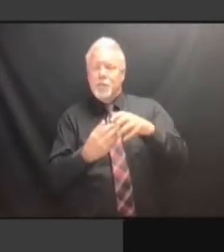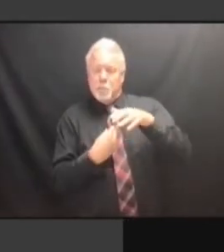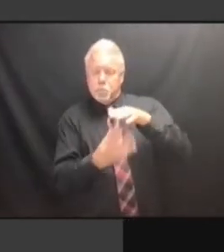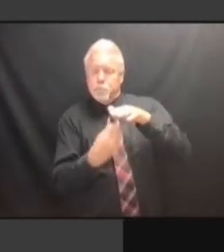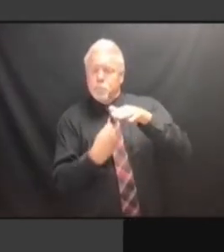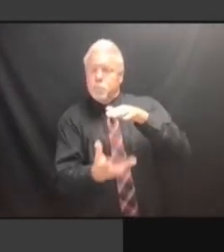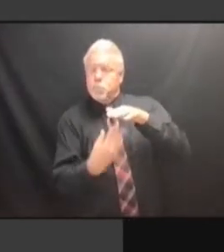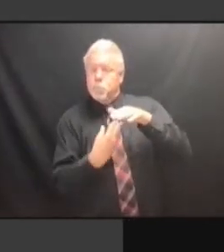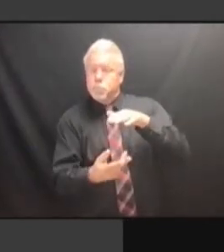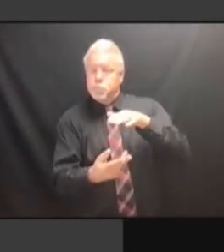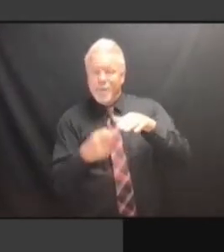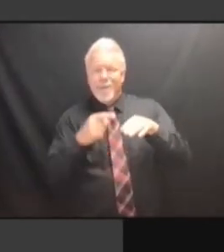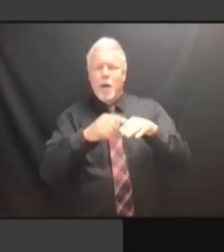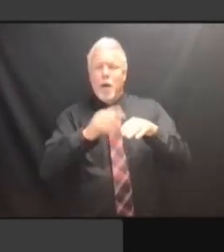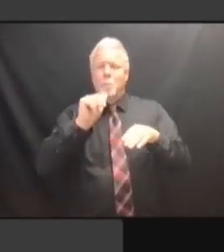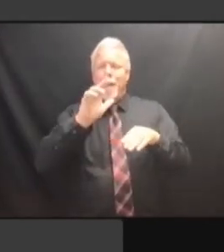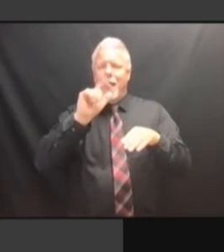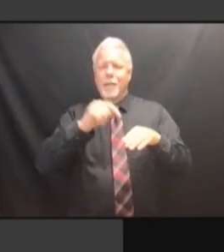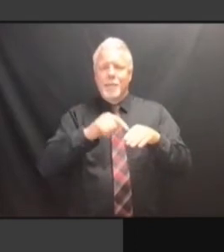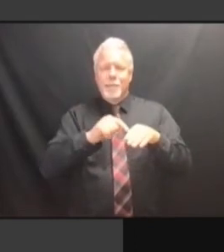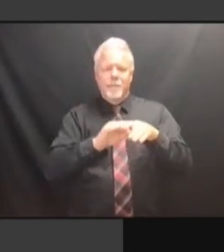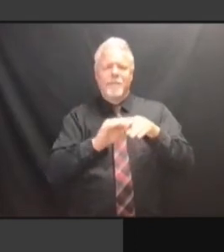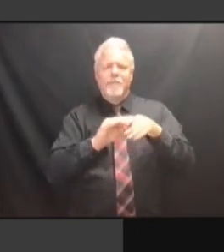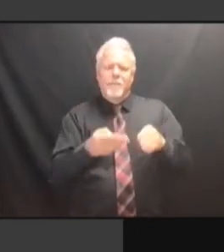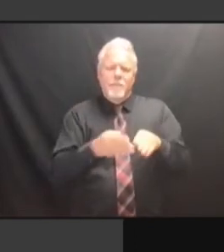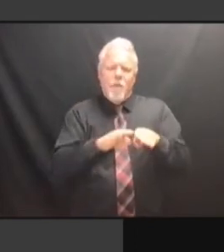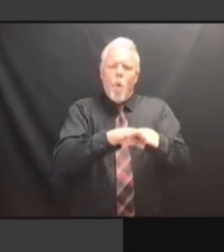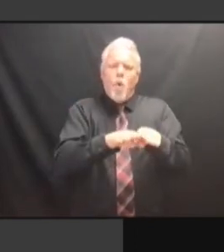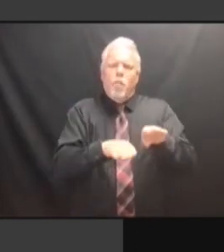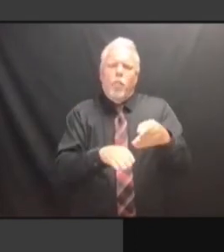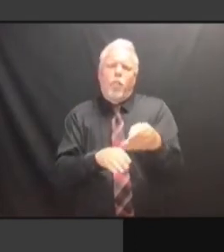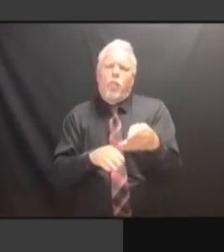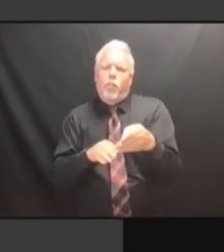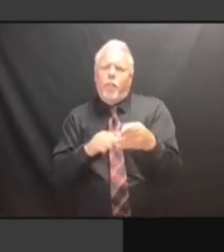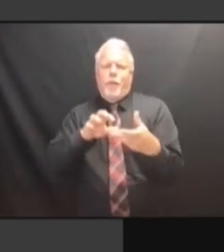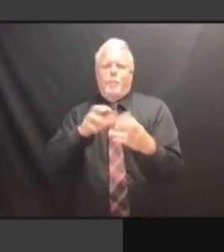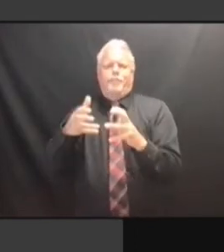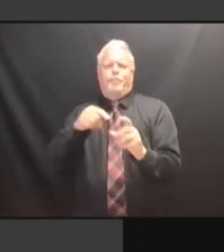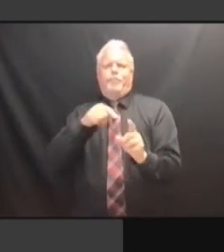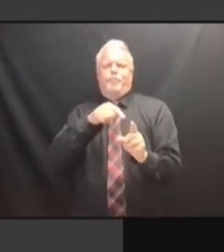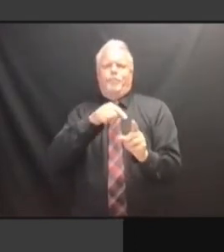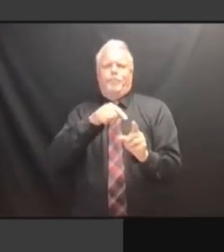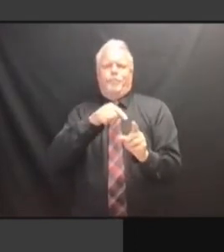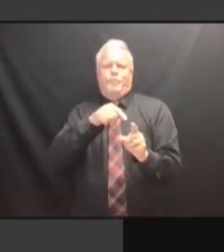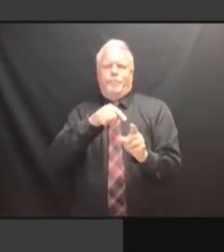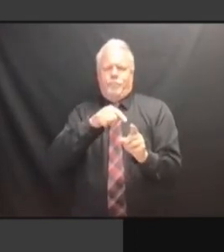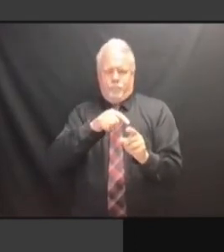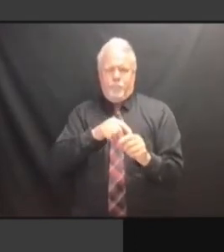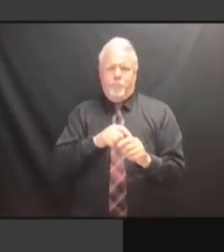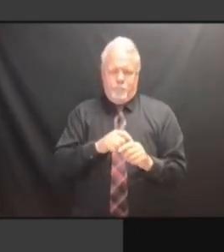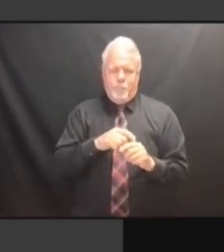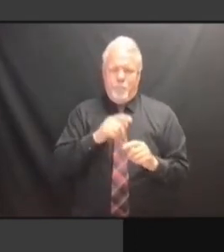RESULTS DEPENDING ON THE POSITION OF THE BALLOT. POSITION OF THE BALLOT.